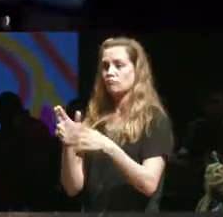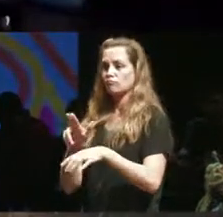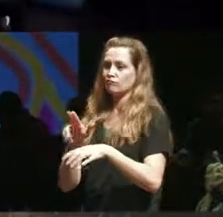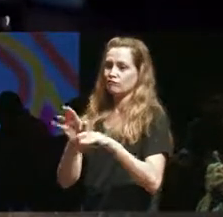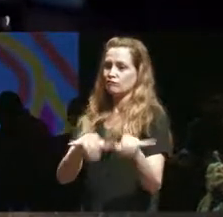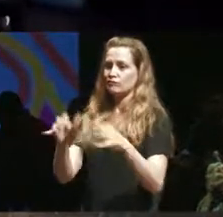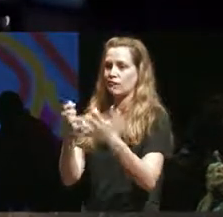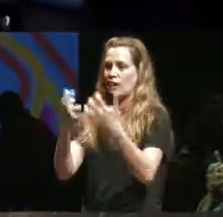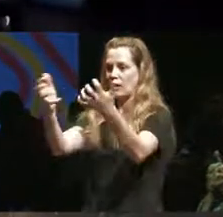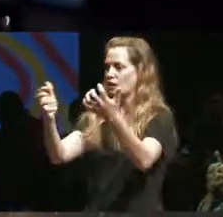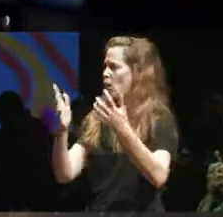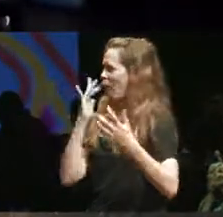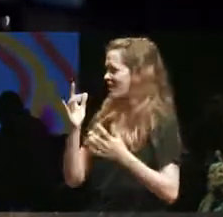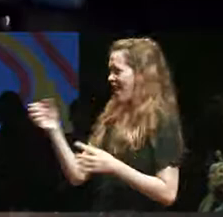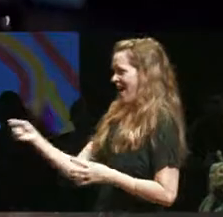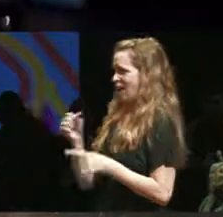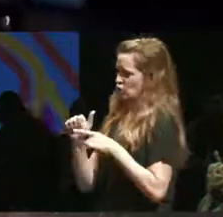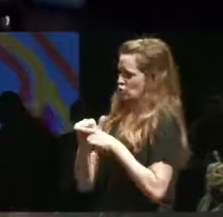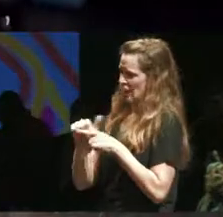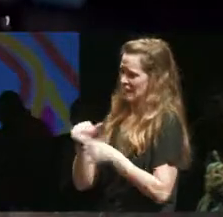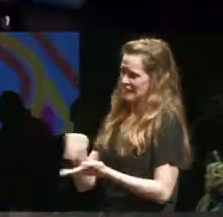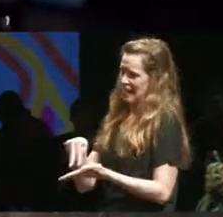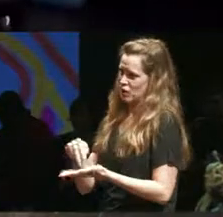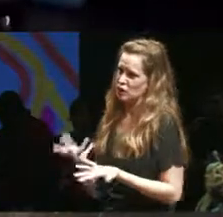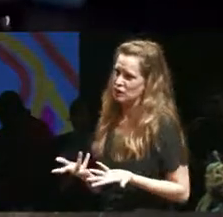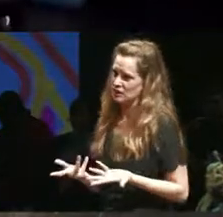choreographer hire trained dancers because one of the dancers who didn't